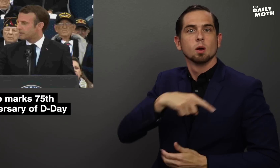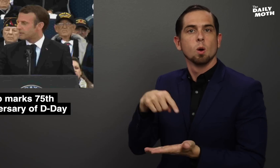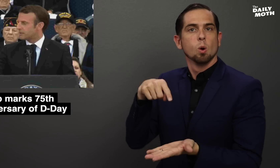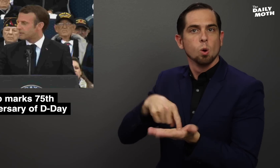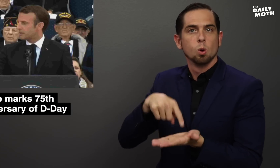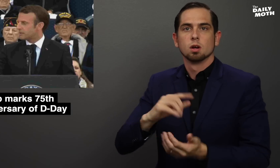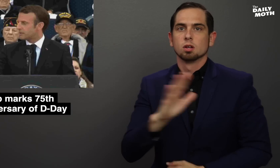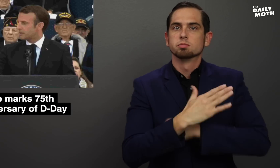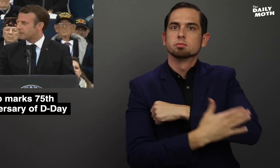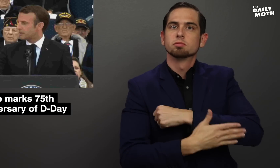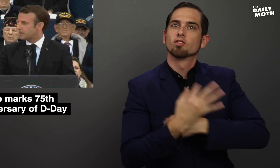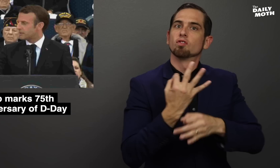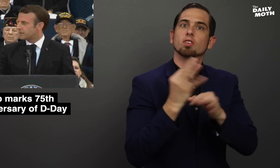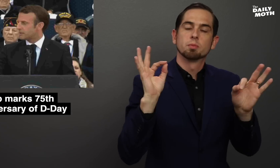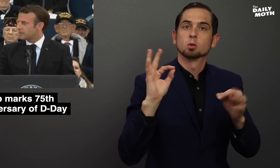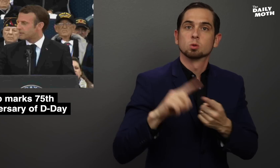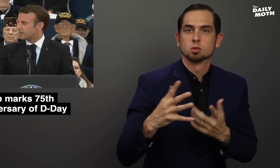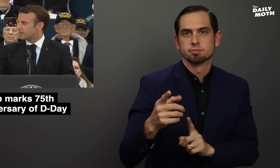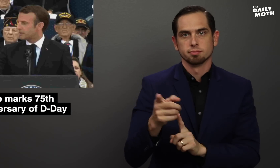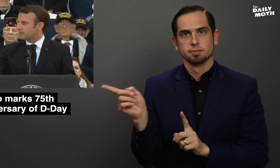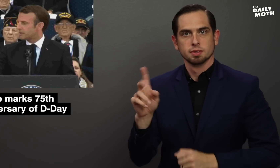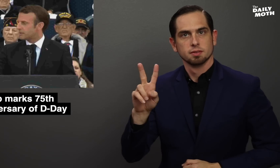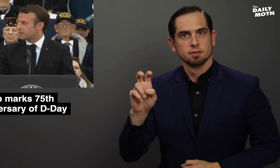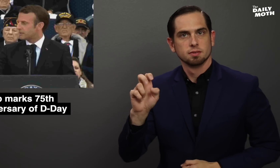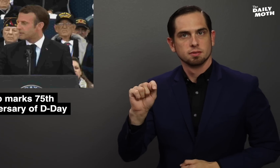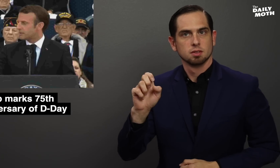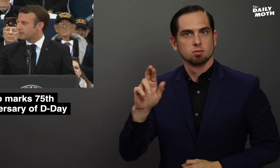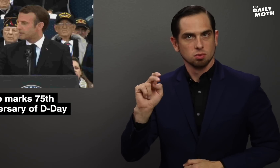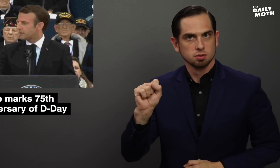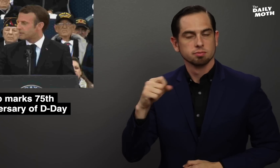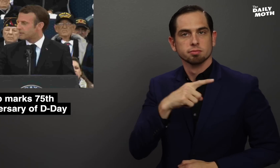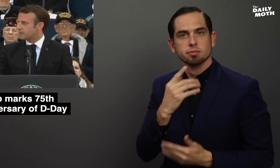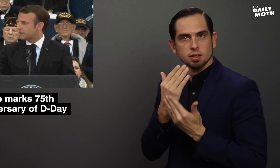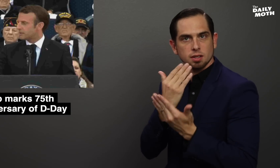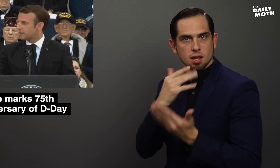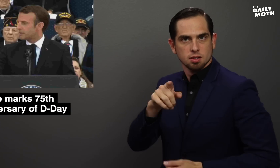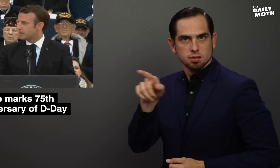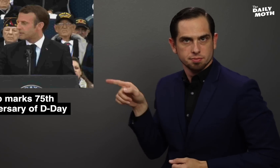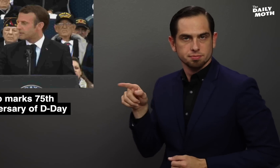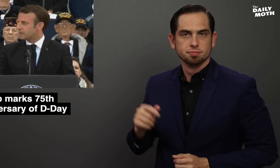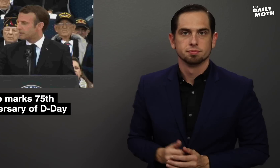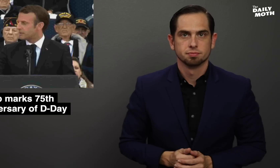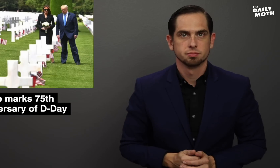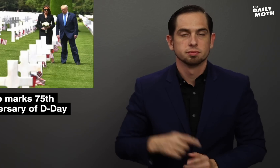and that they owe their freedom to veterans, and thanked them.